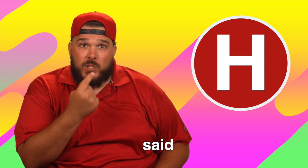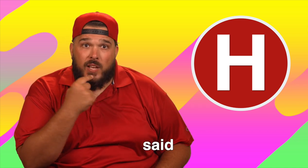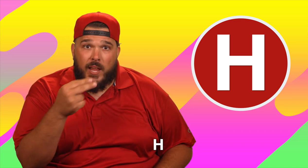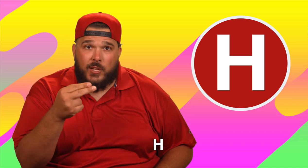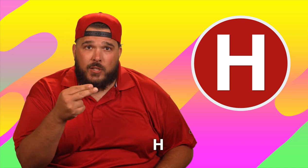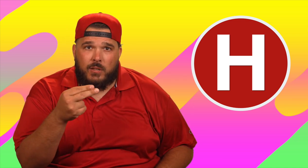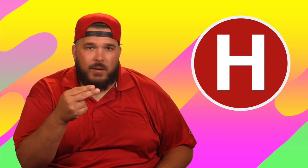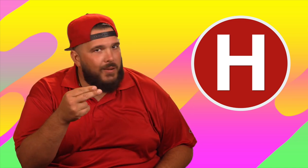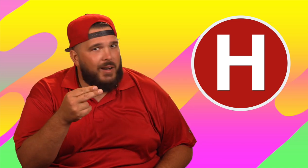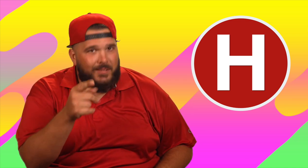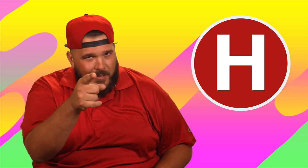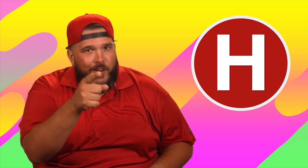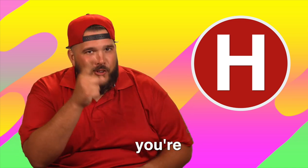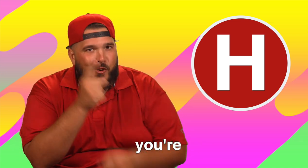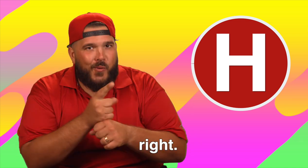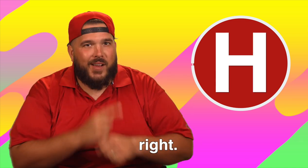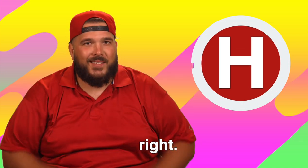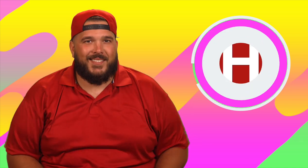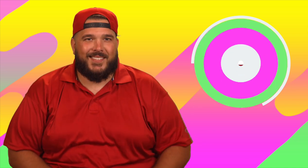You said H? You're right.